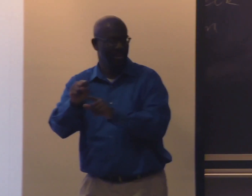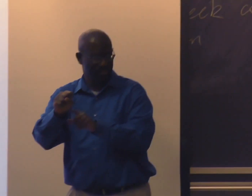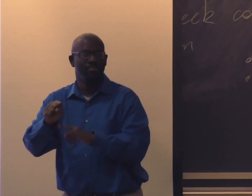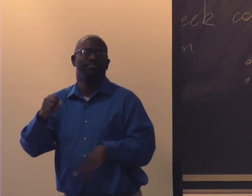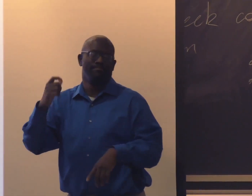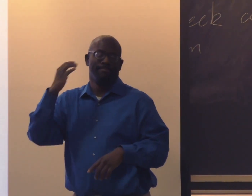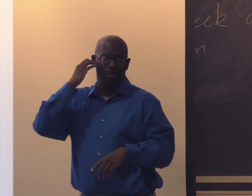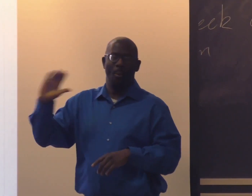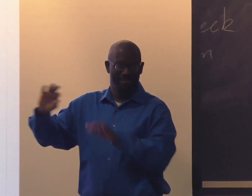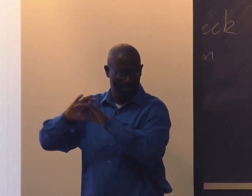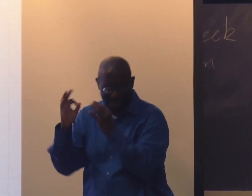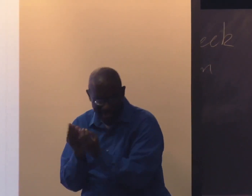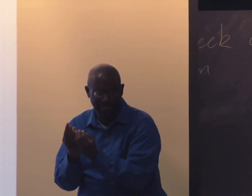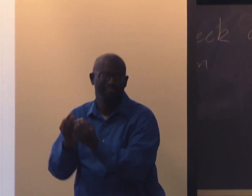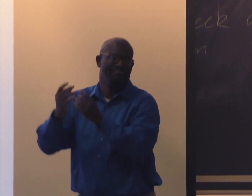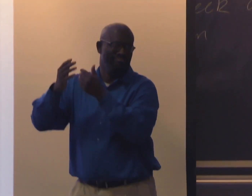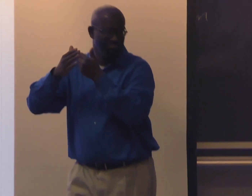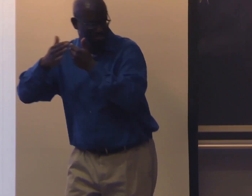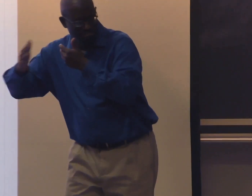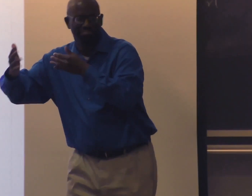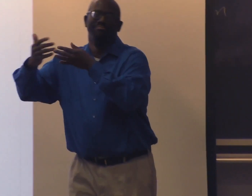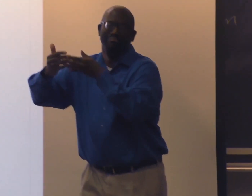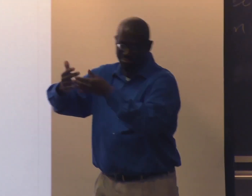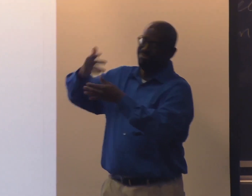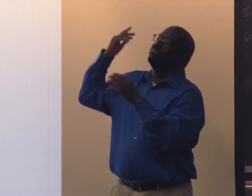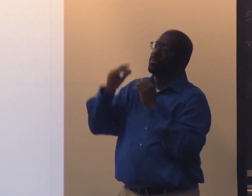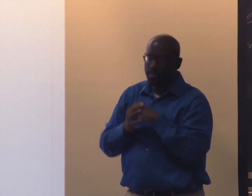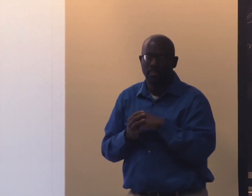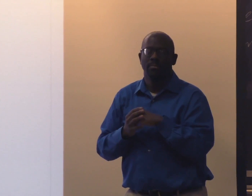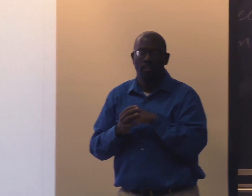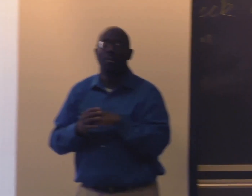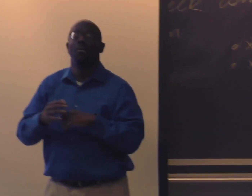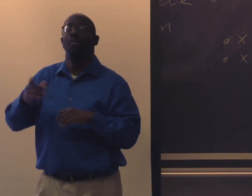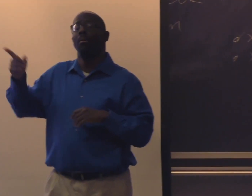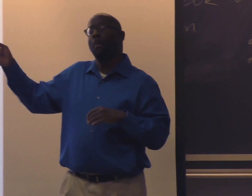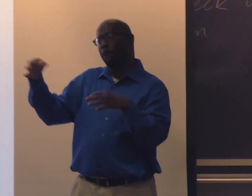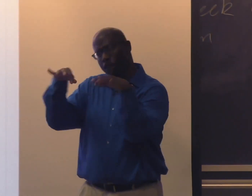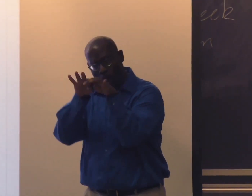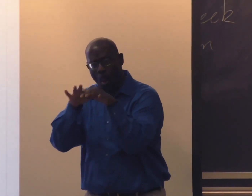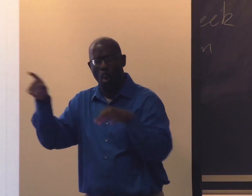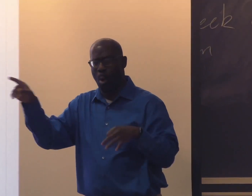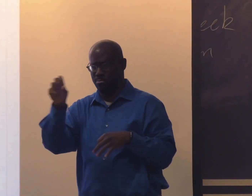So Roy Jones, I know him and his family well.